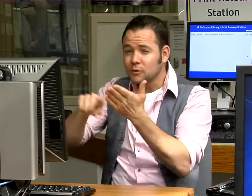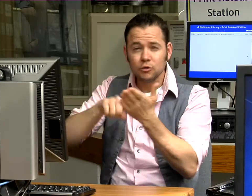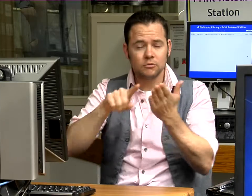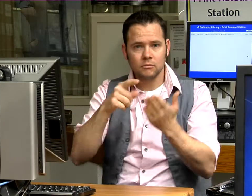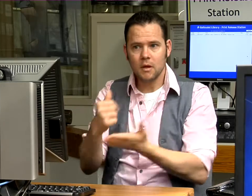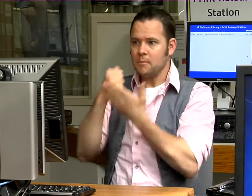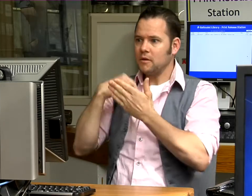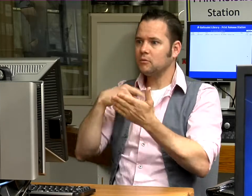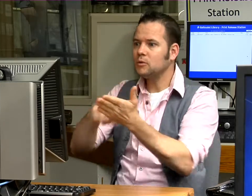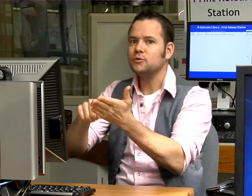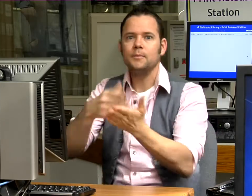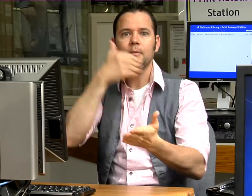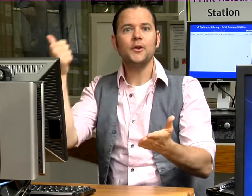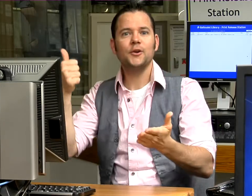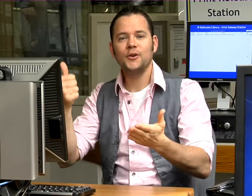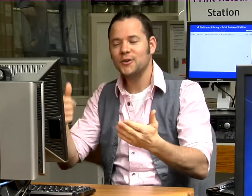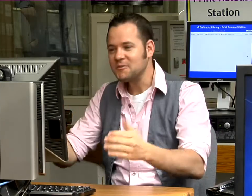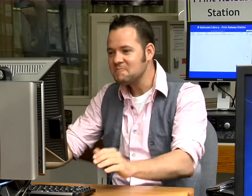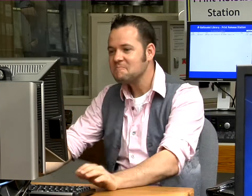They help me research better!